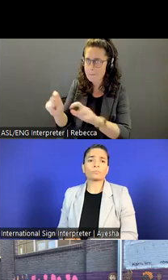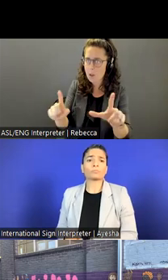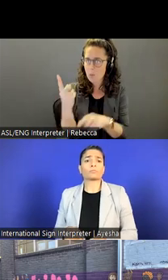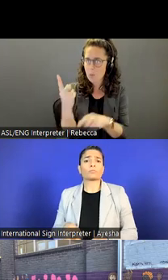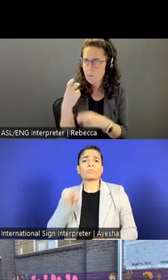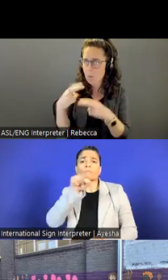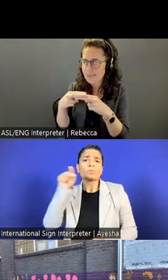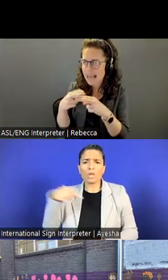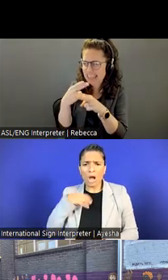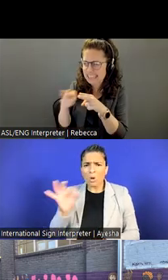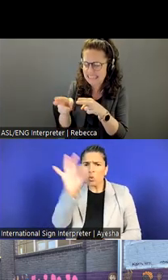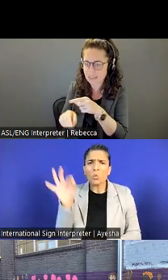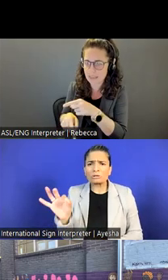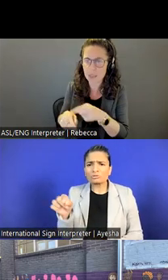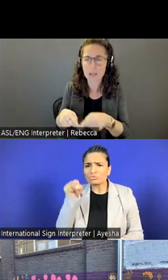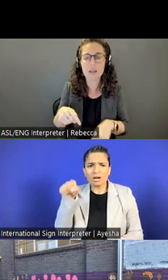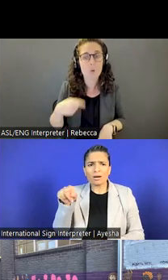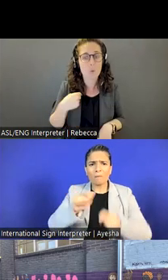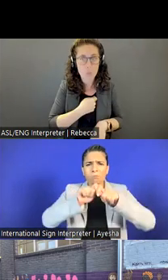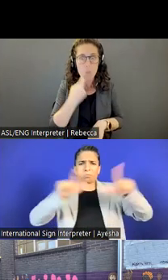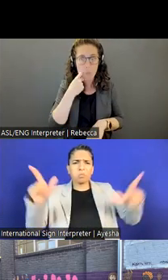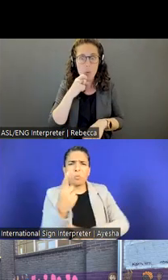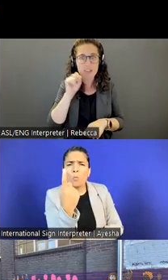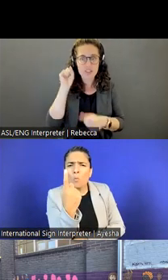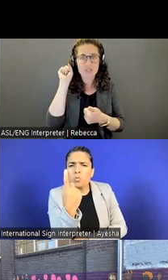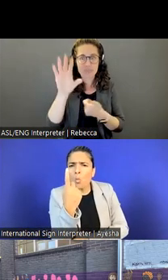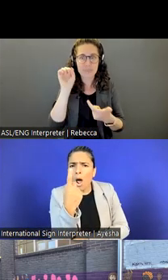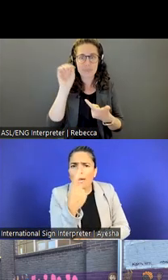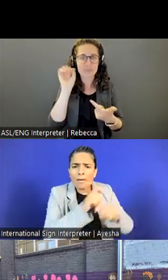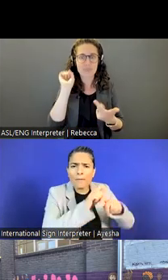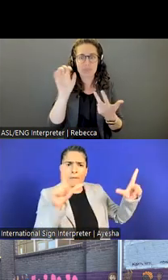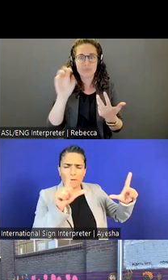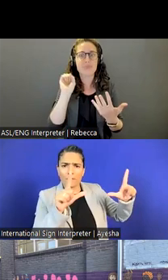Because we shared a lot of wonderful information today from all these different organizations.